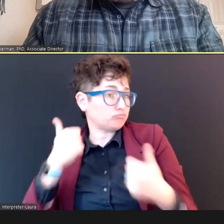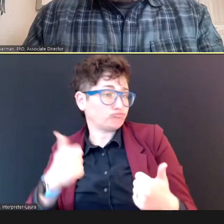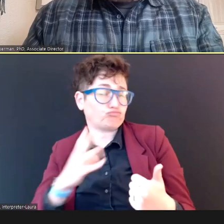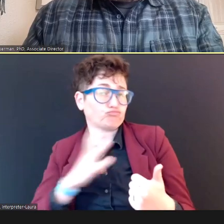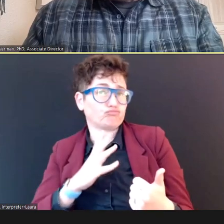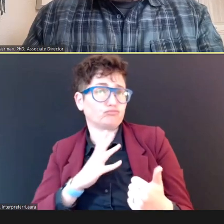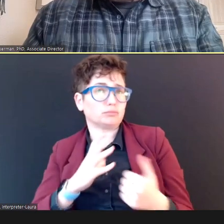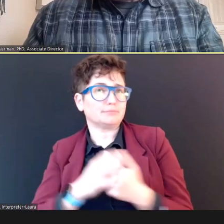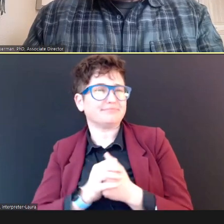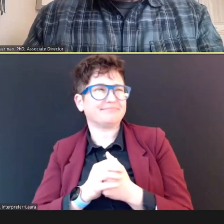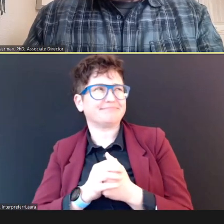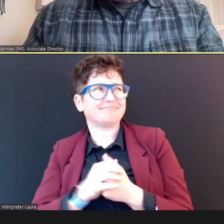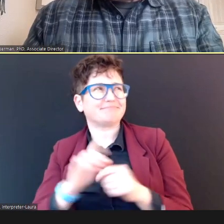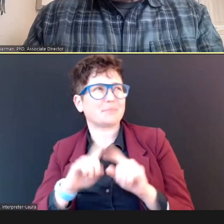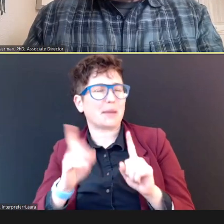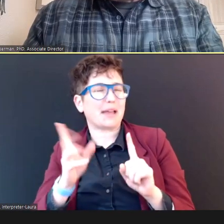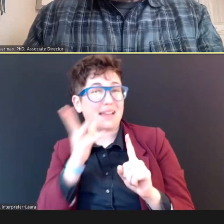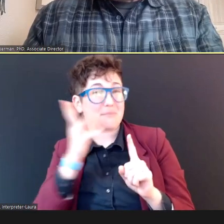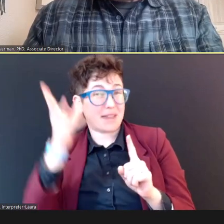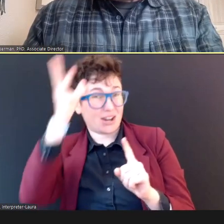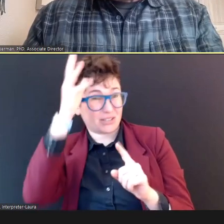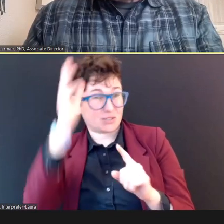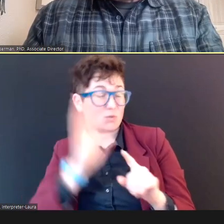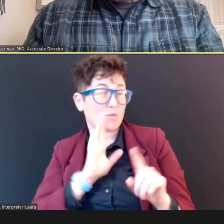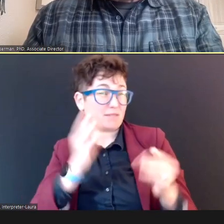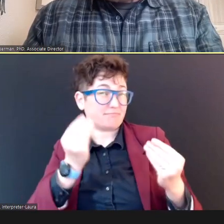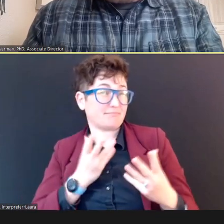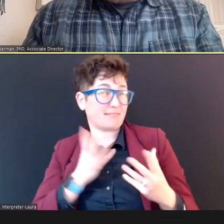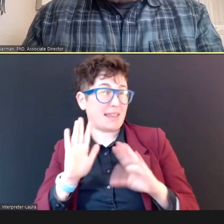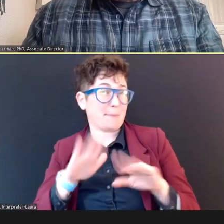parents will report that the pediatrician does the bell whisper